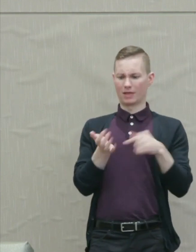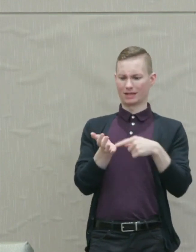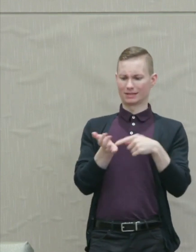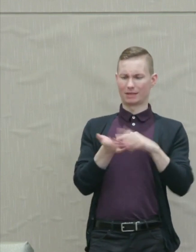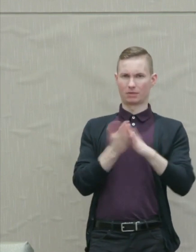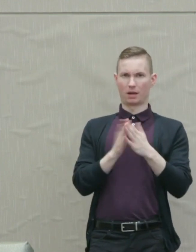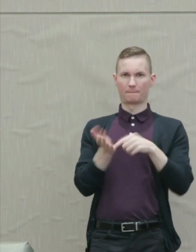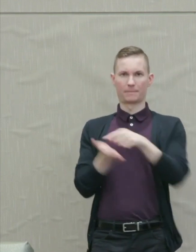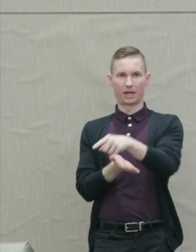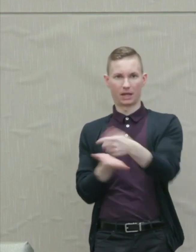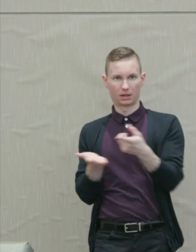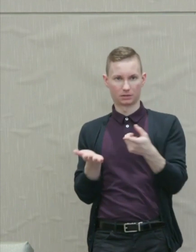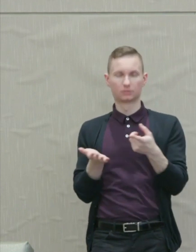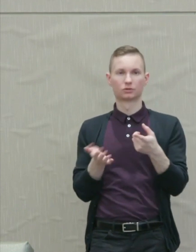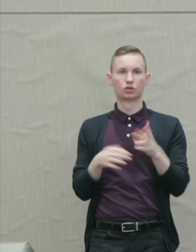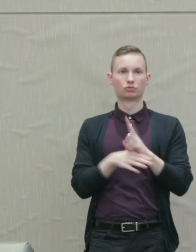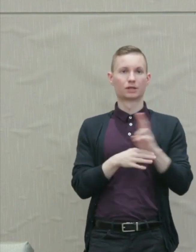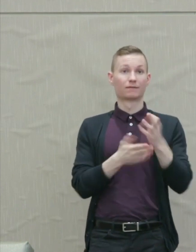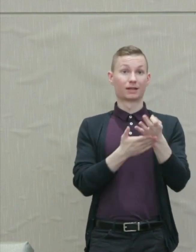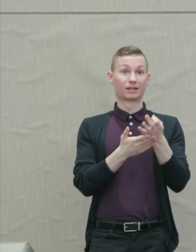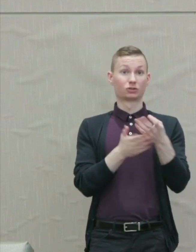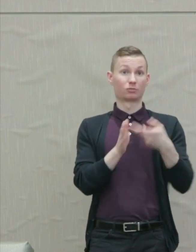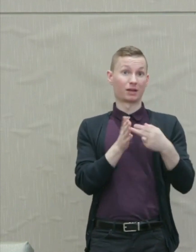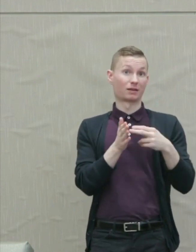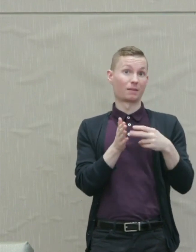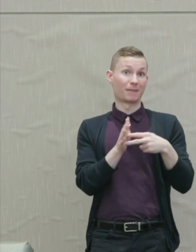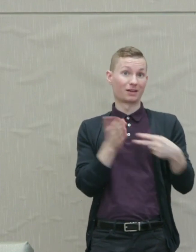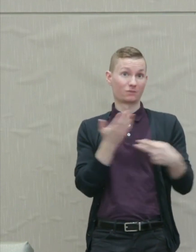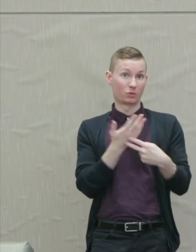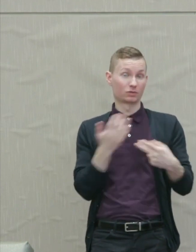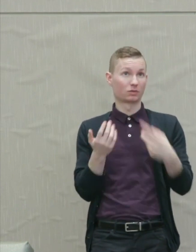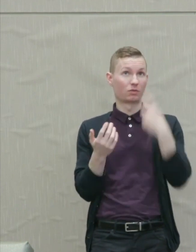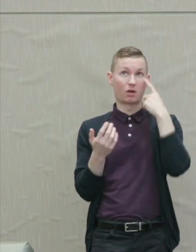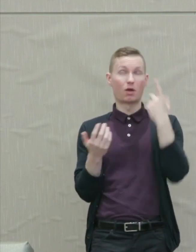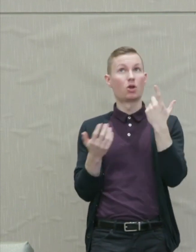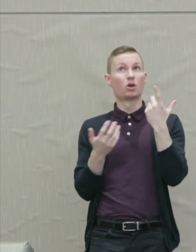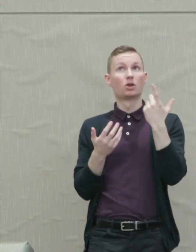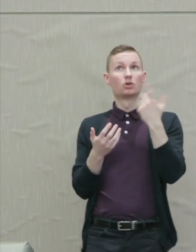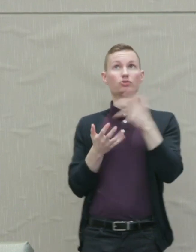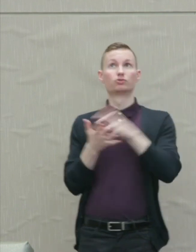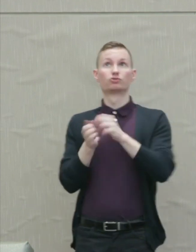And in the financial metaphor the thought of destroying the debtor is not likely to be central.